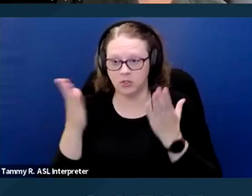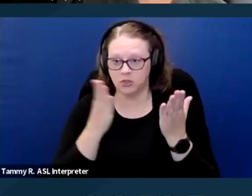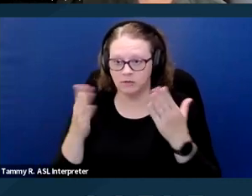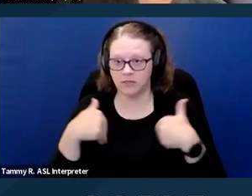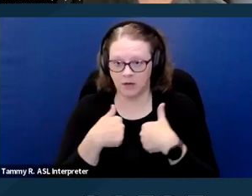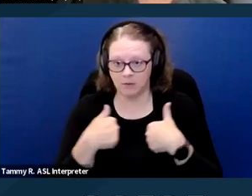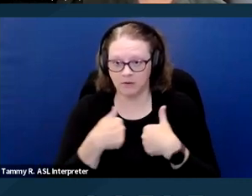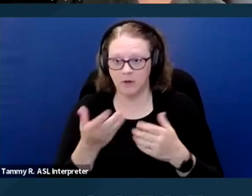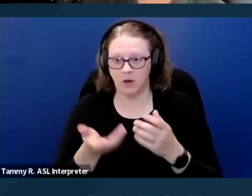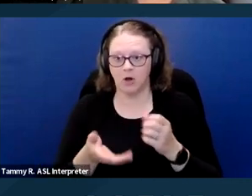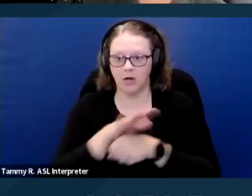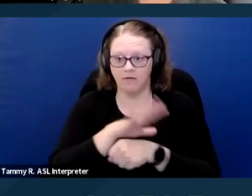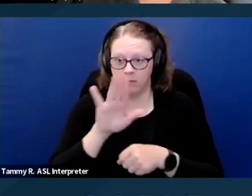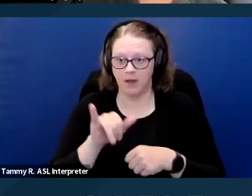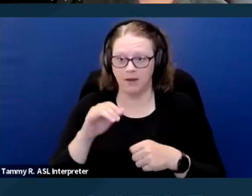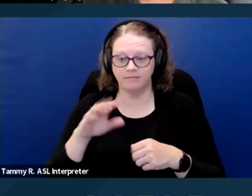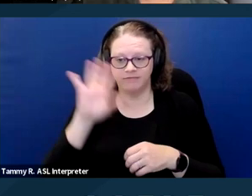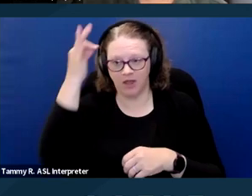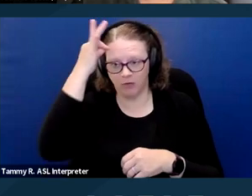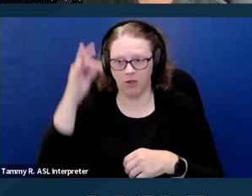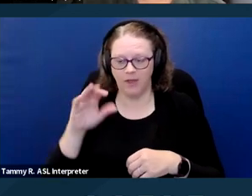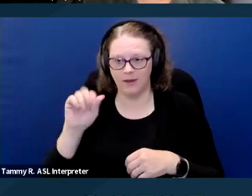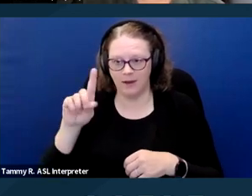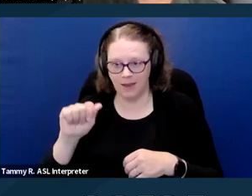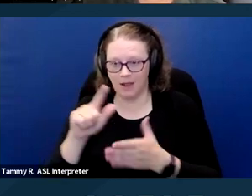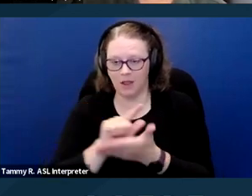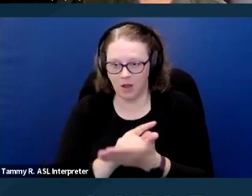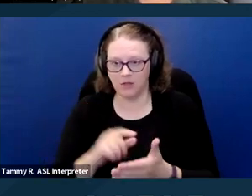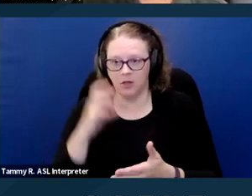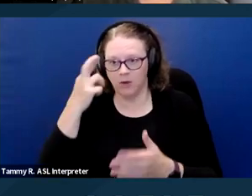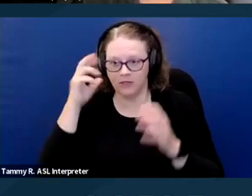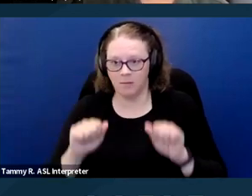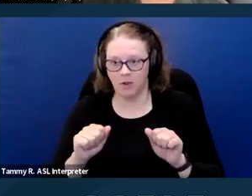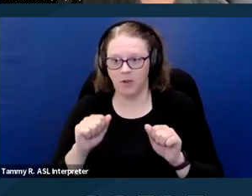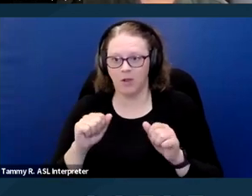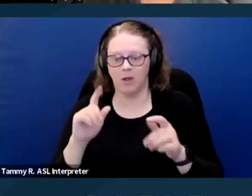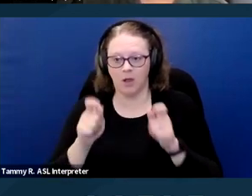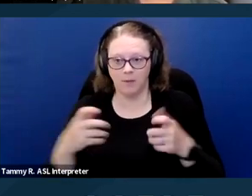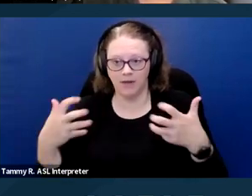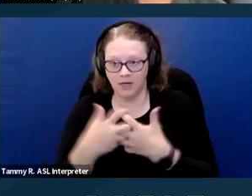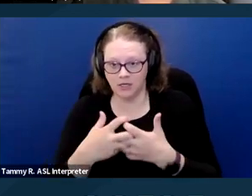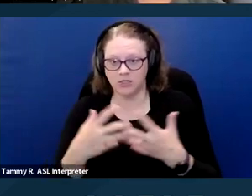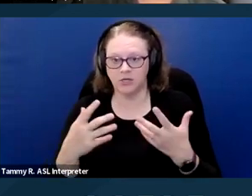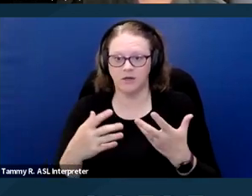by federal ADA laws, reasonable accommodation requirements. It's illegal to discriminate against a prospective tenant